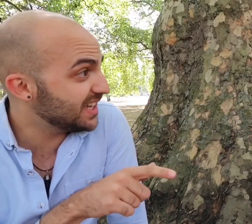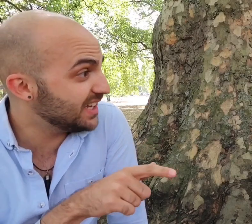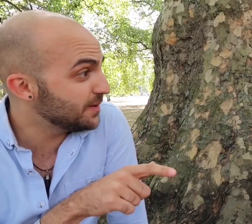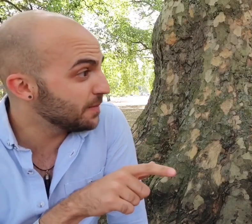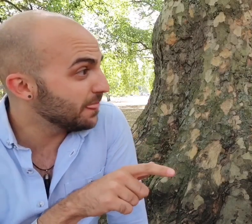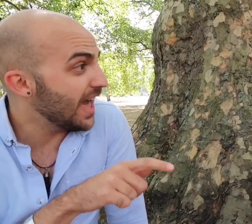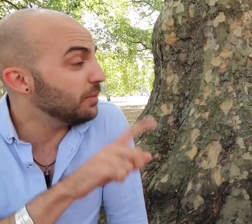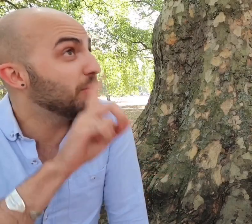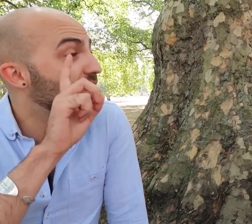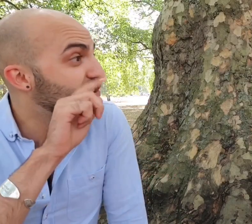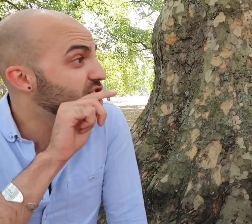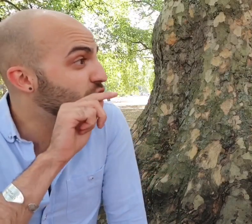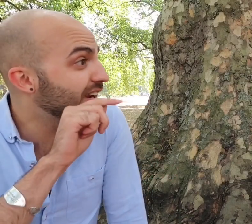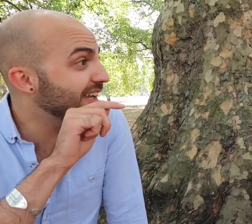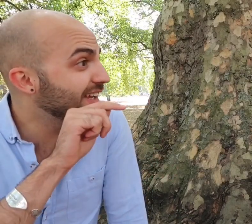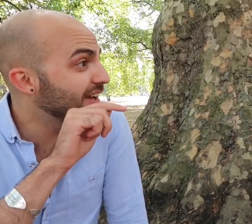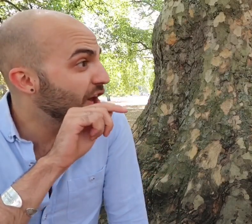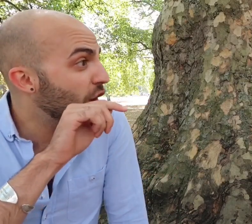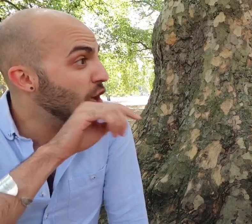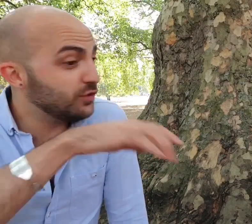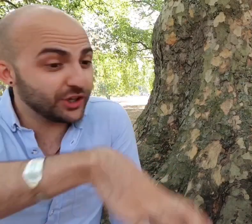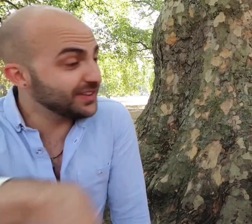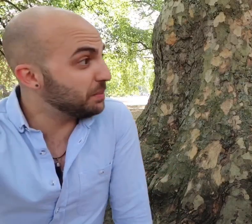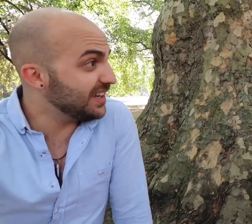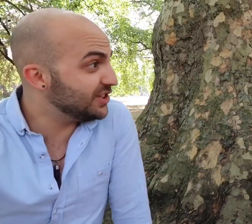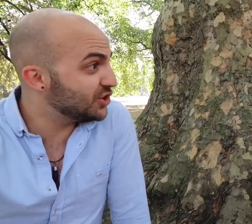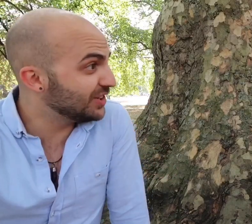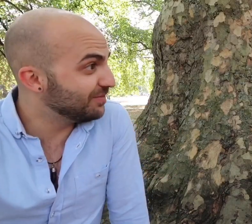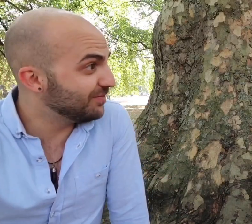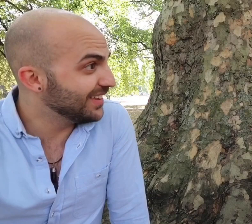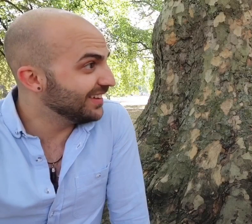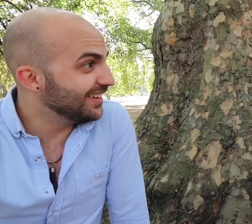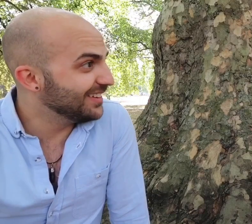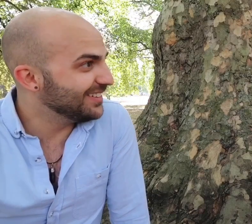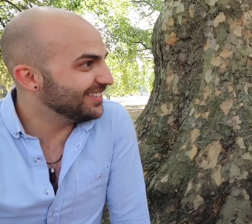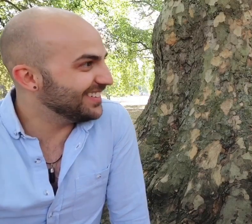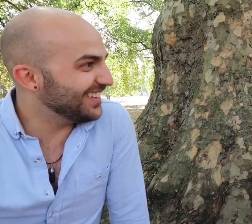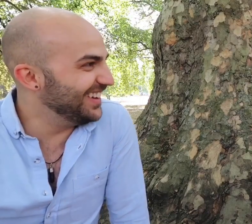and we were under the tree overlooking the beach not too shabby